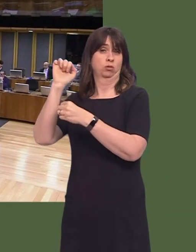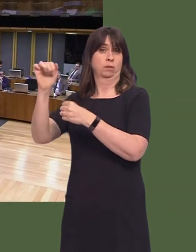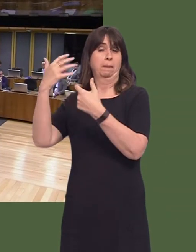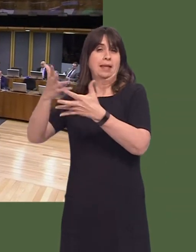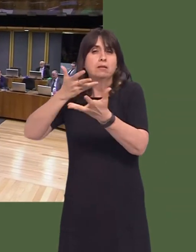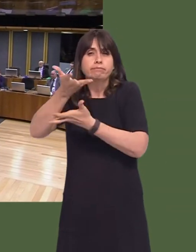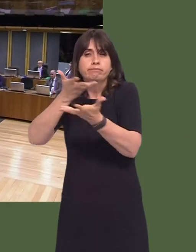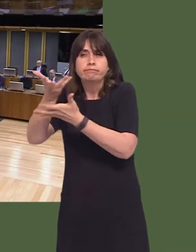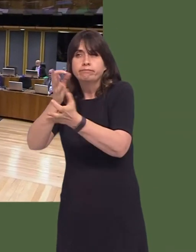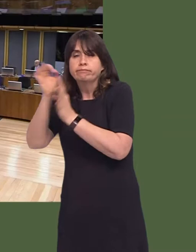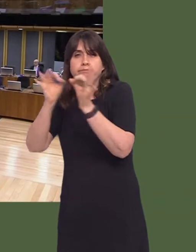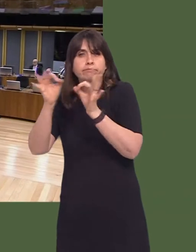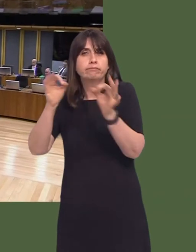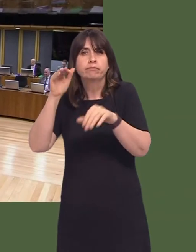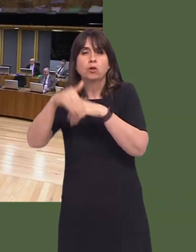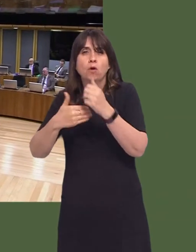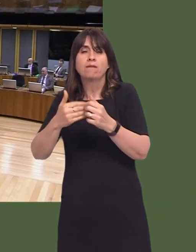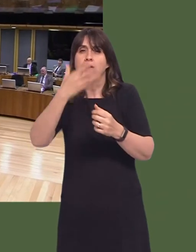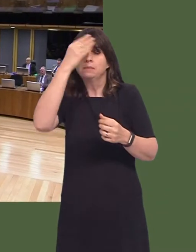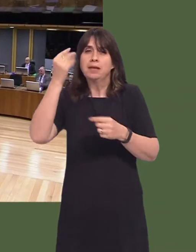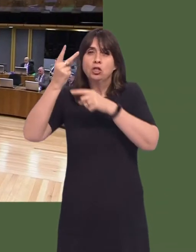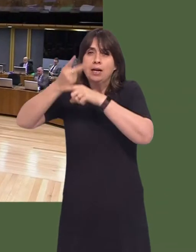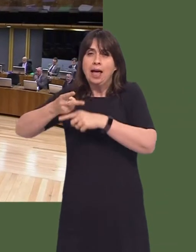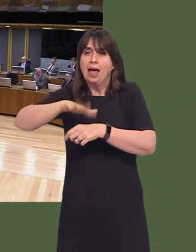on the development of three centres of excellence for dementia care in their area and they are